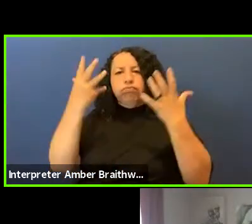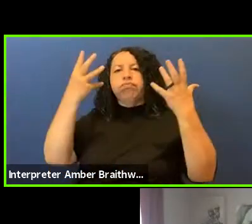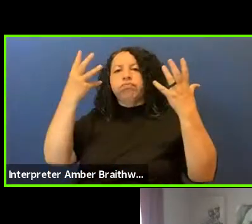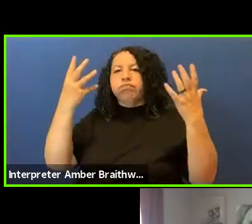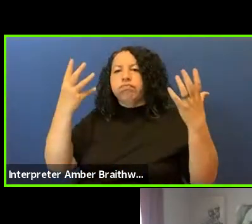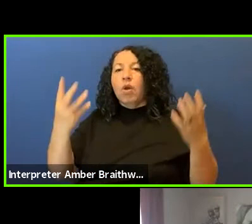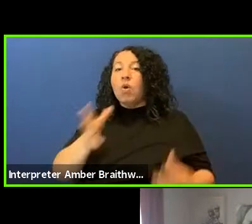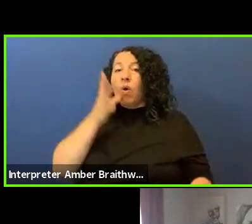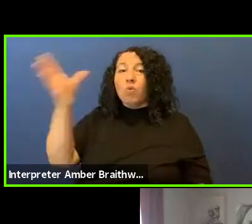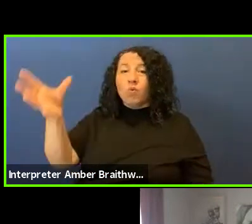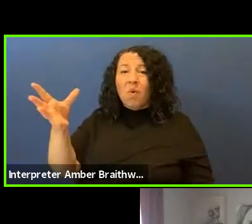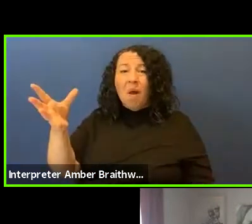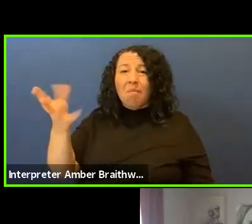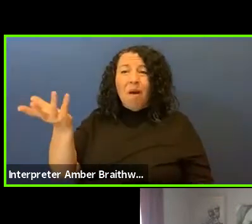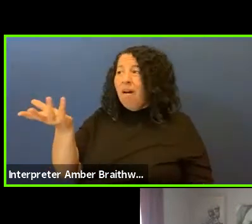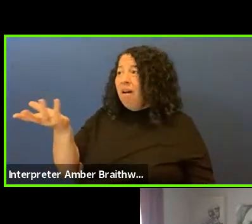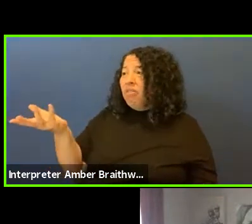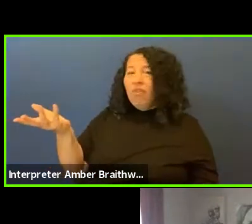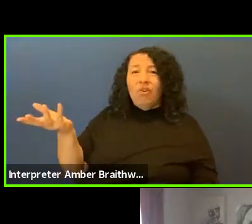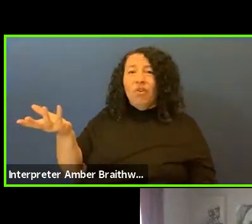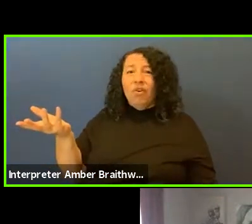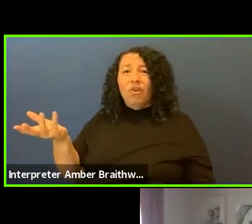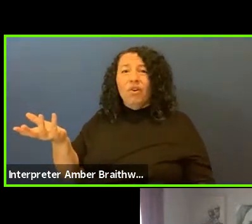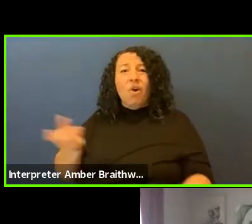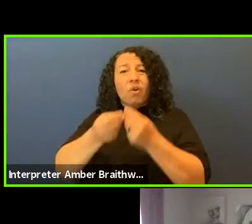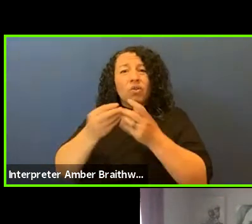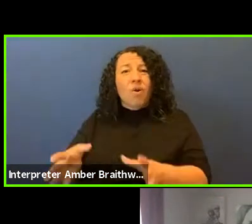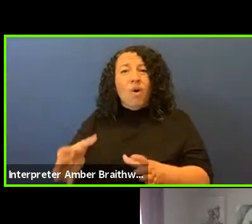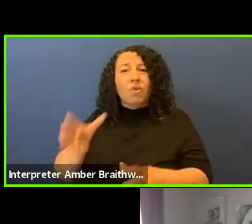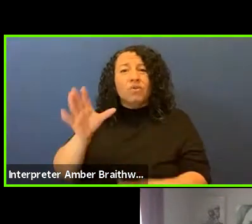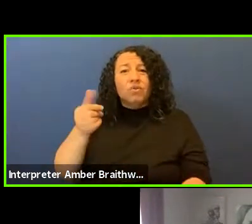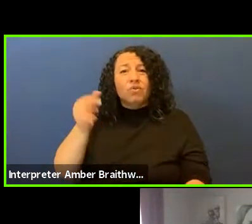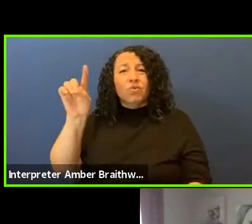has lost the life of her grandson, she also lost